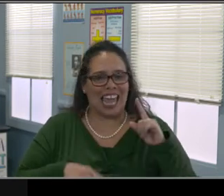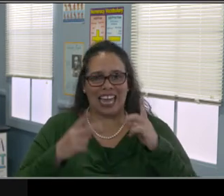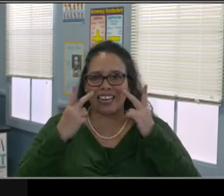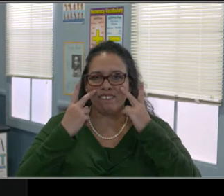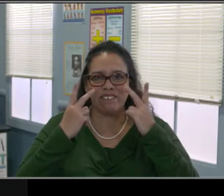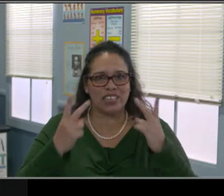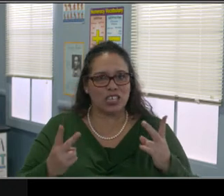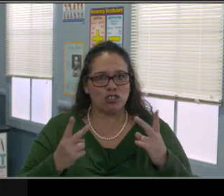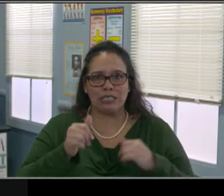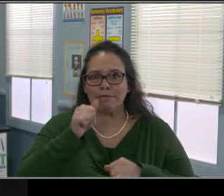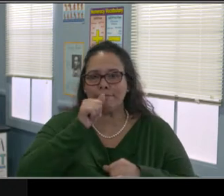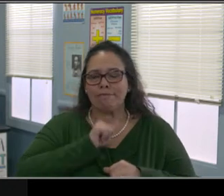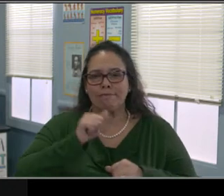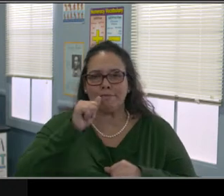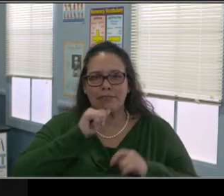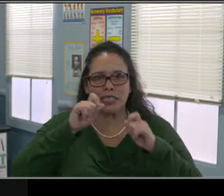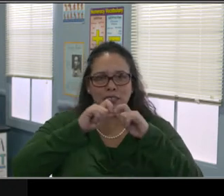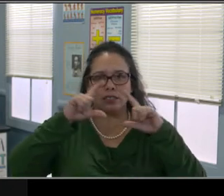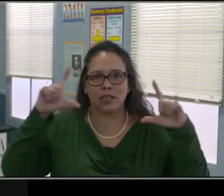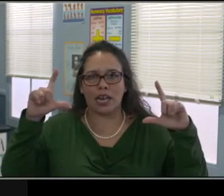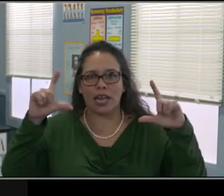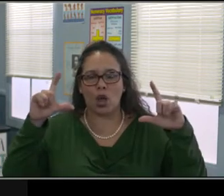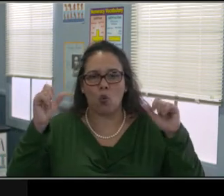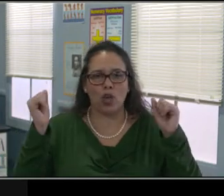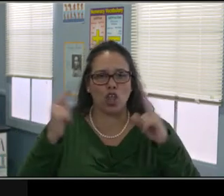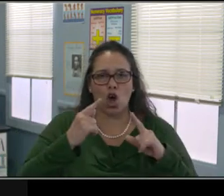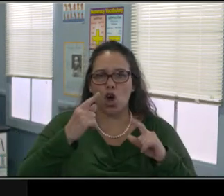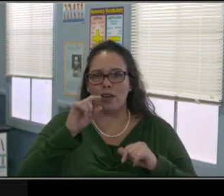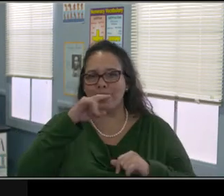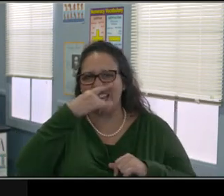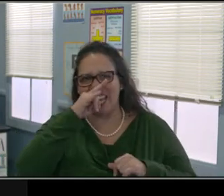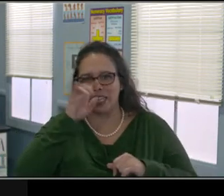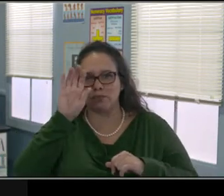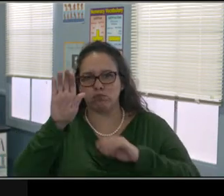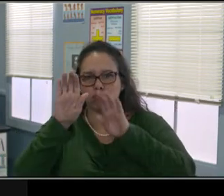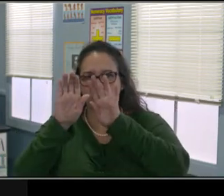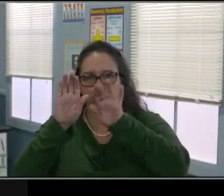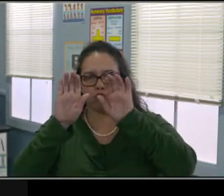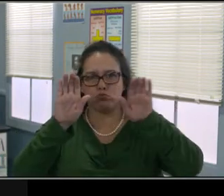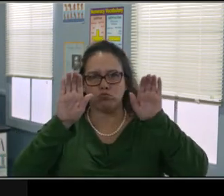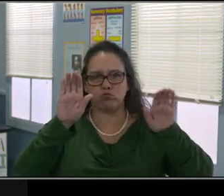How do we do it? So the laws, the bills and the laws in general